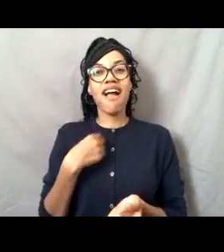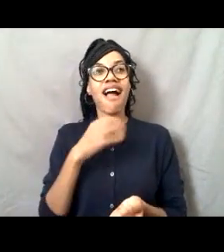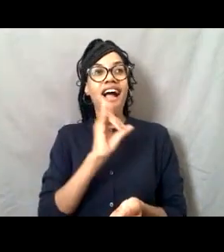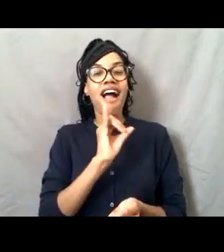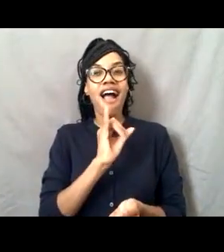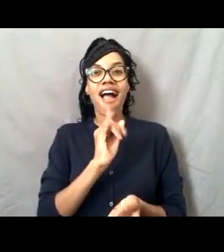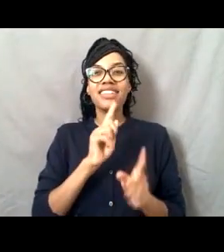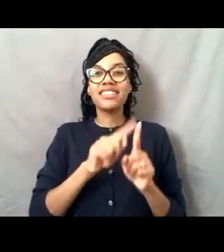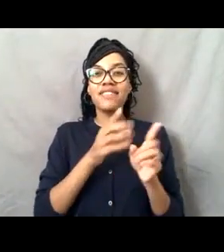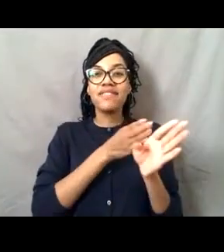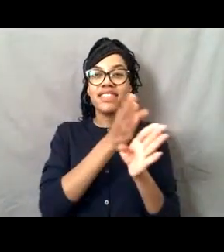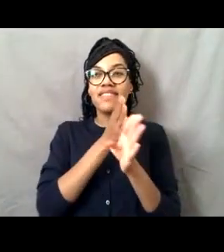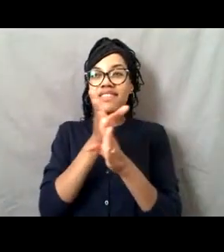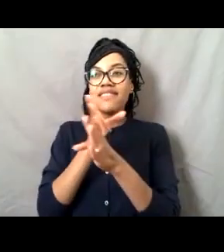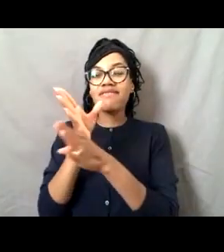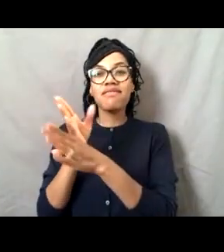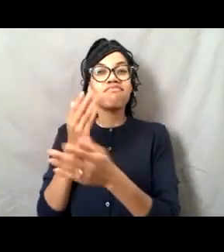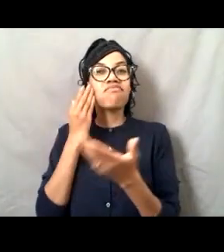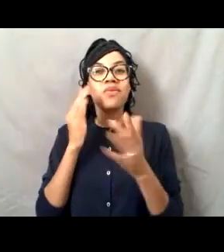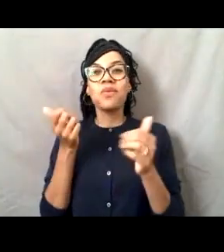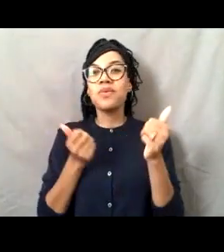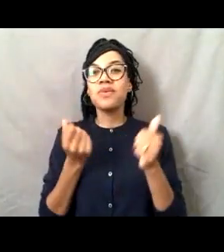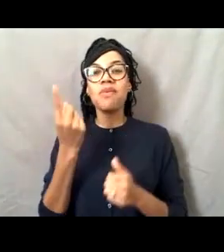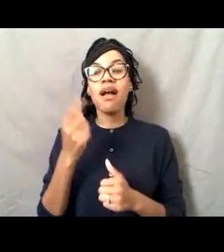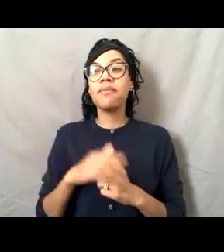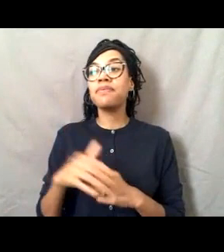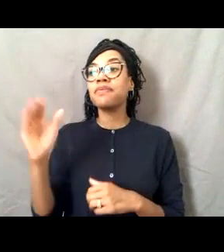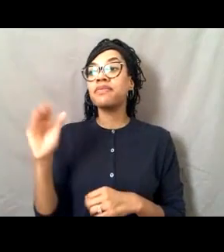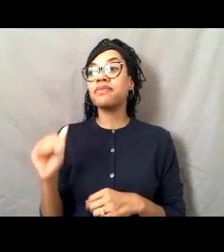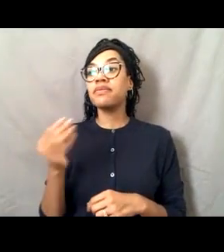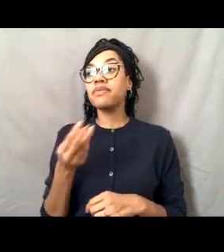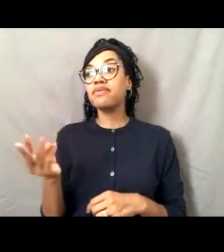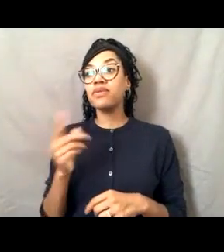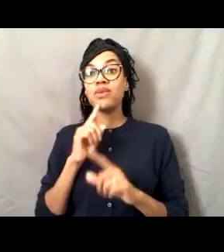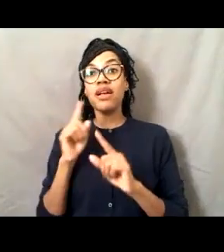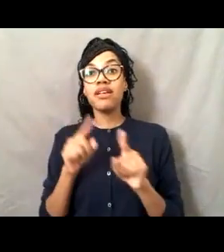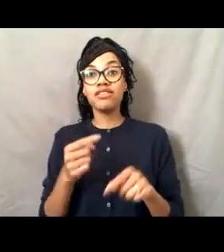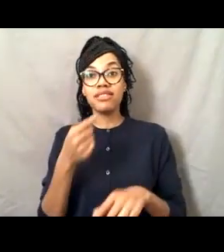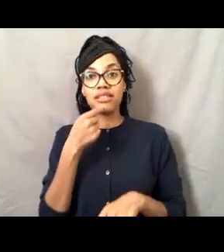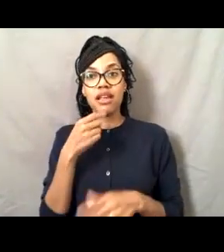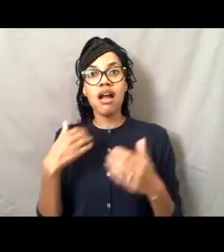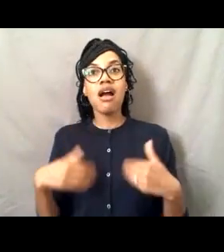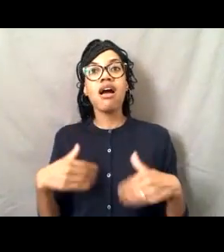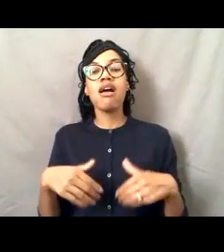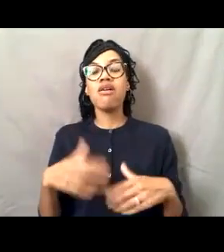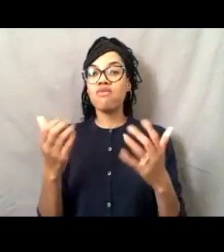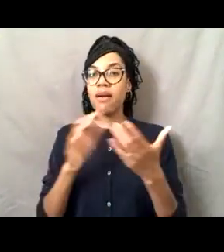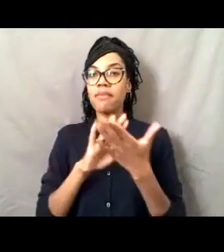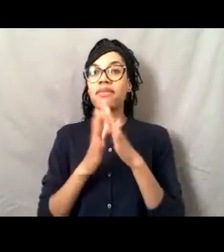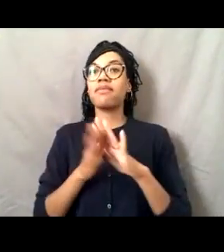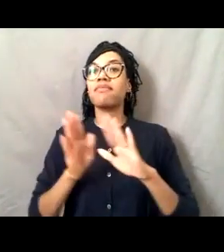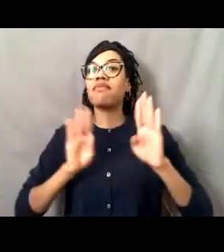that they would like to be biologists. Some people are saying that they're interested in the weather.